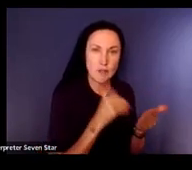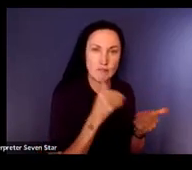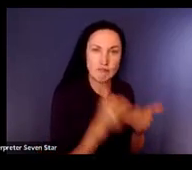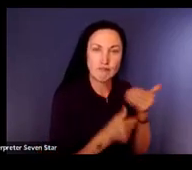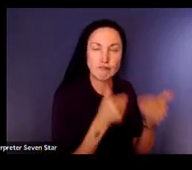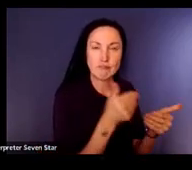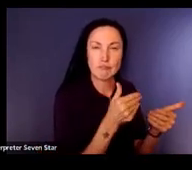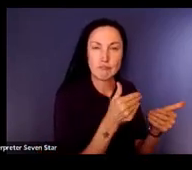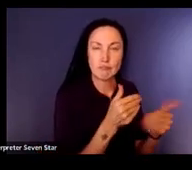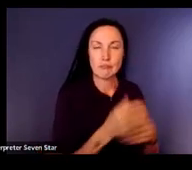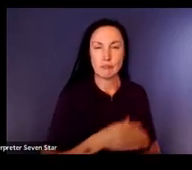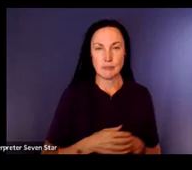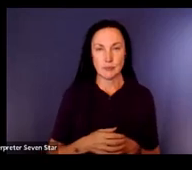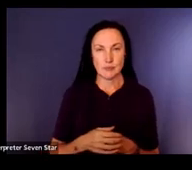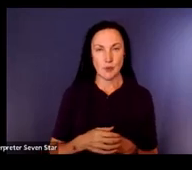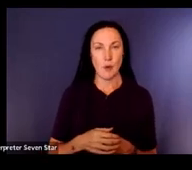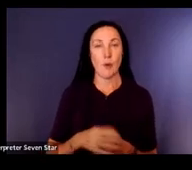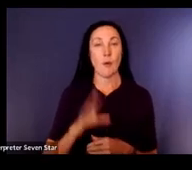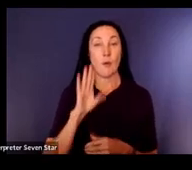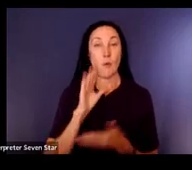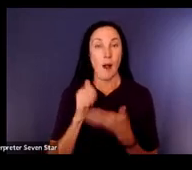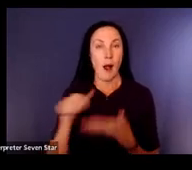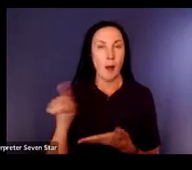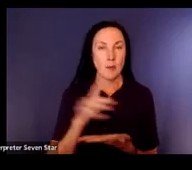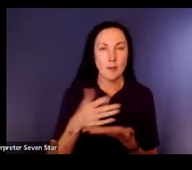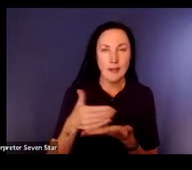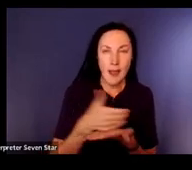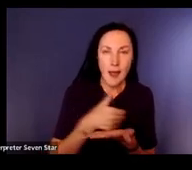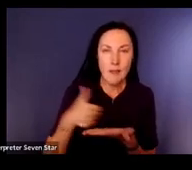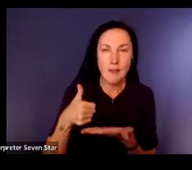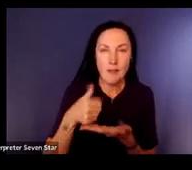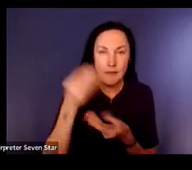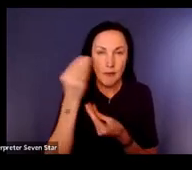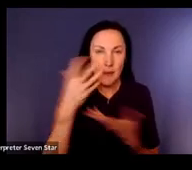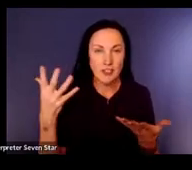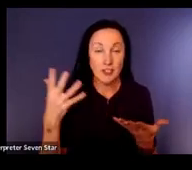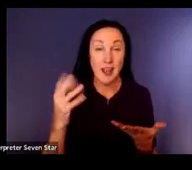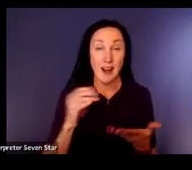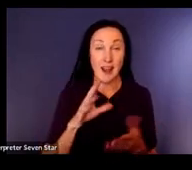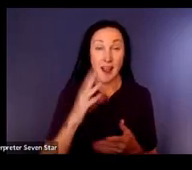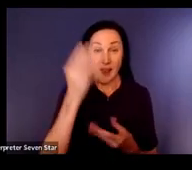the team. How are you going to gather information? How do you interpret the information that you